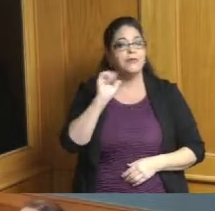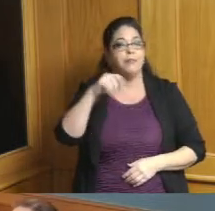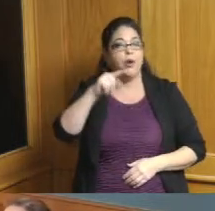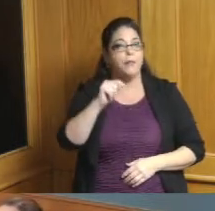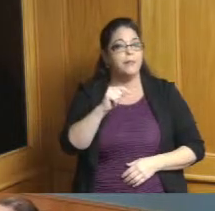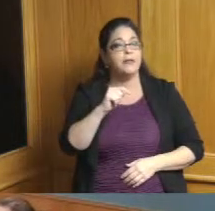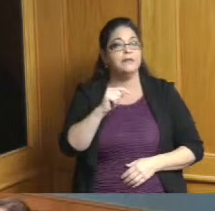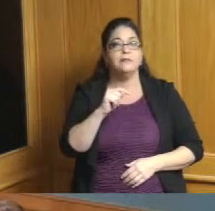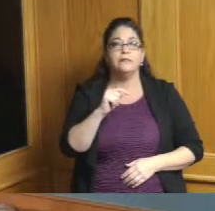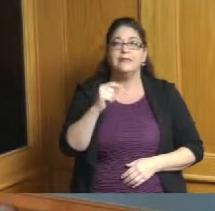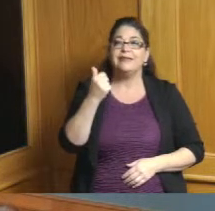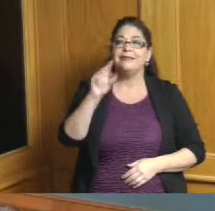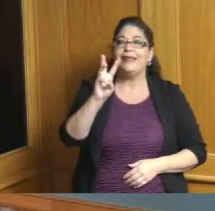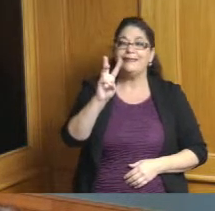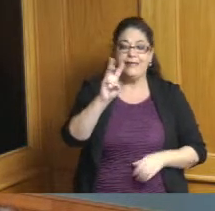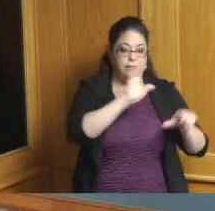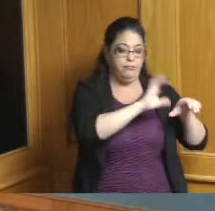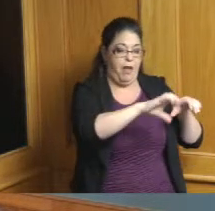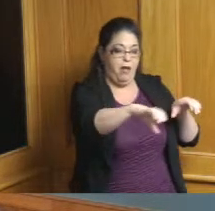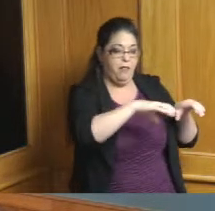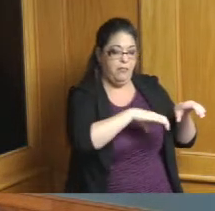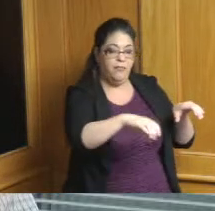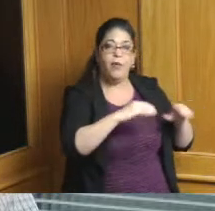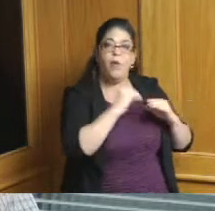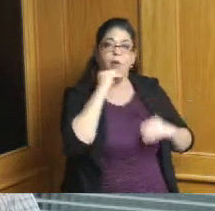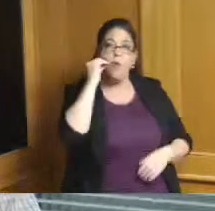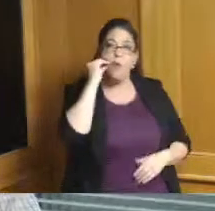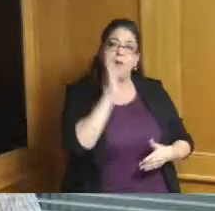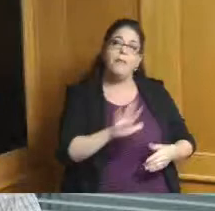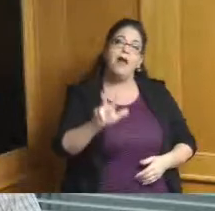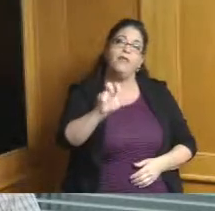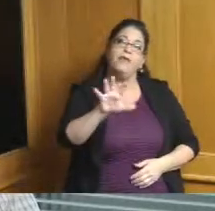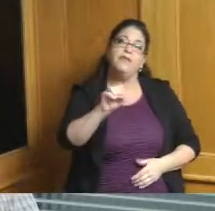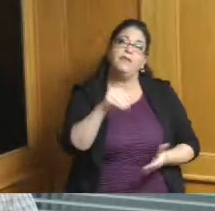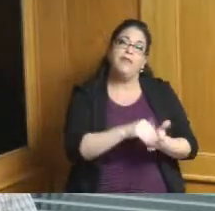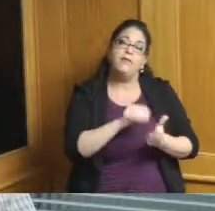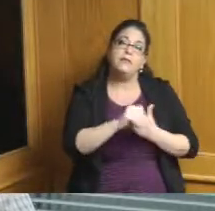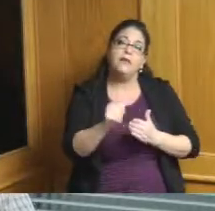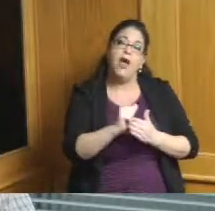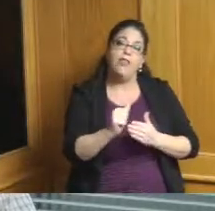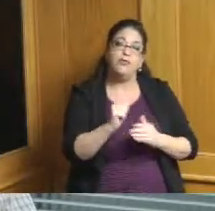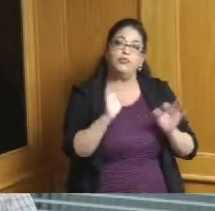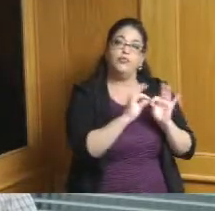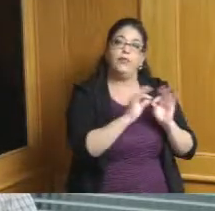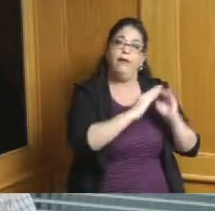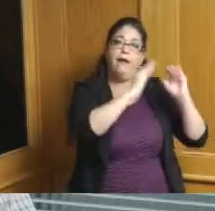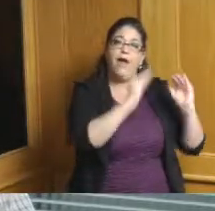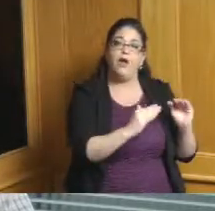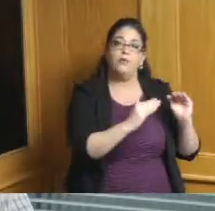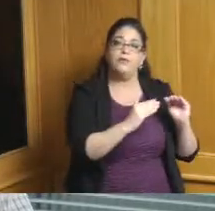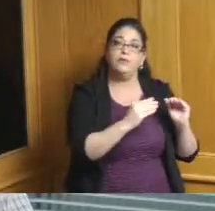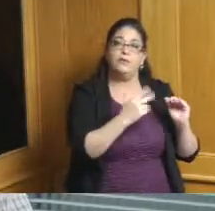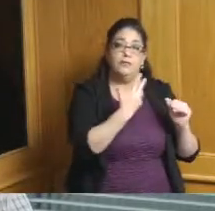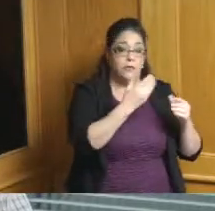upscale homes that started in the around the 350 000 range there's all pre-sold and I think one of